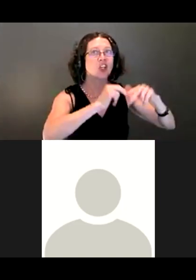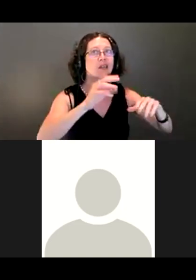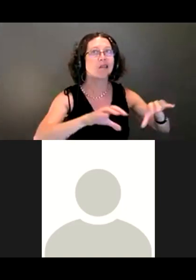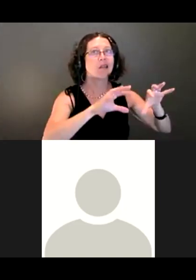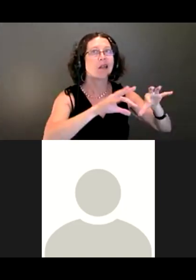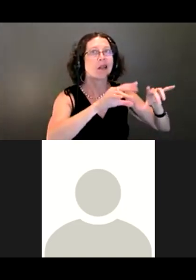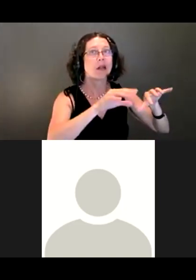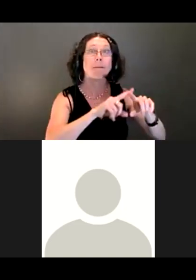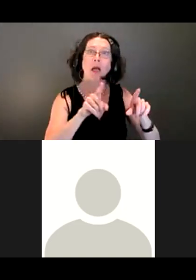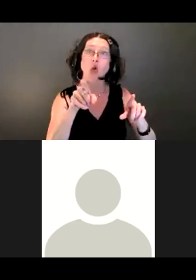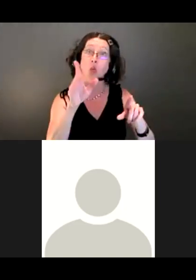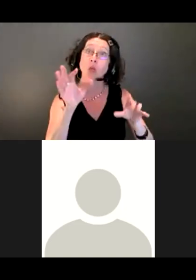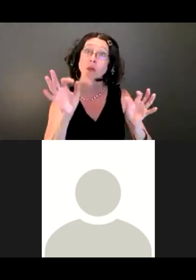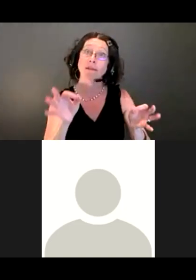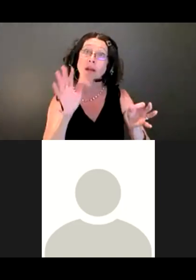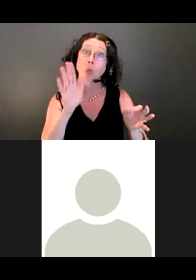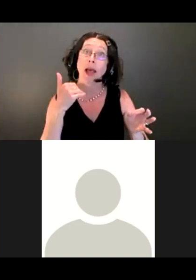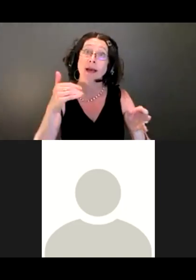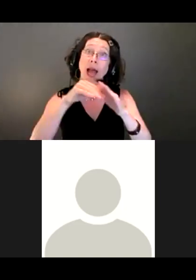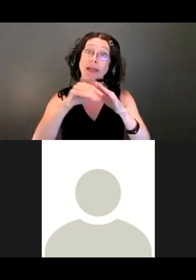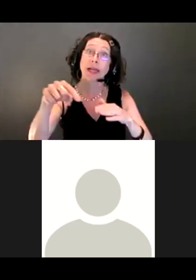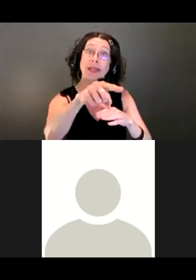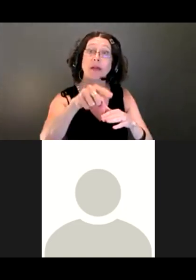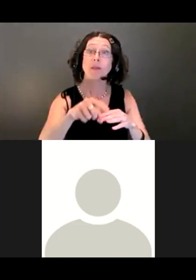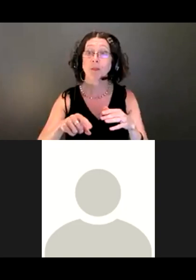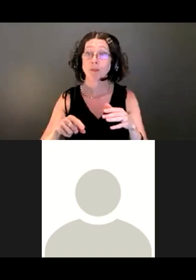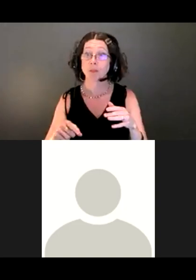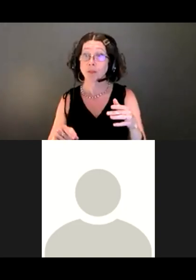Ron: You may be able to ask the city, too, whether those of